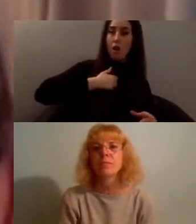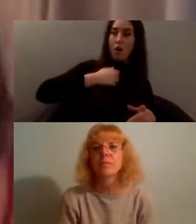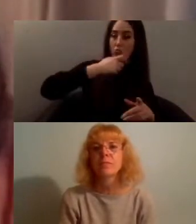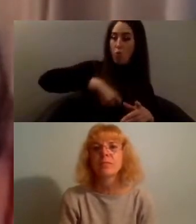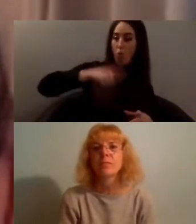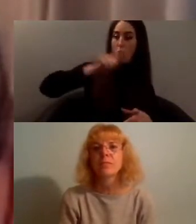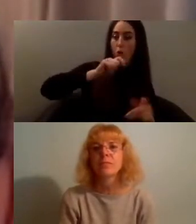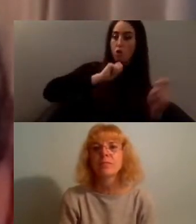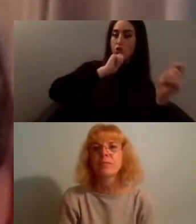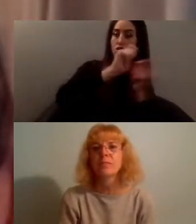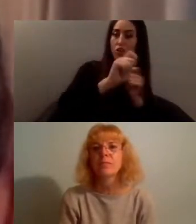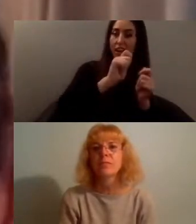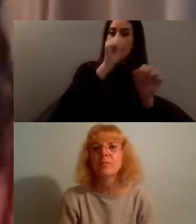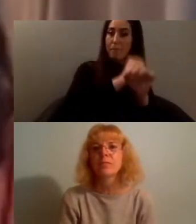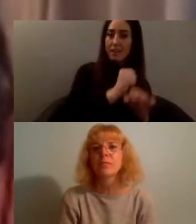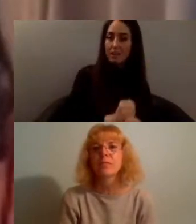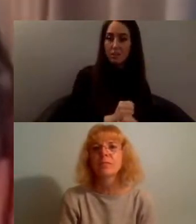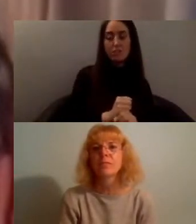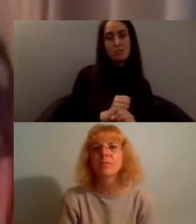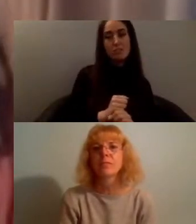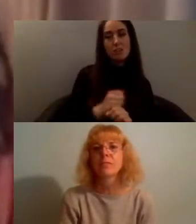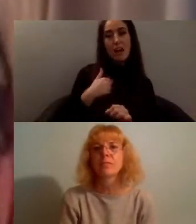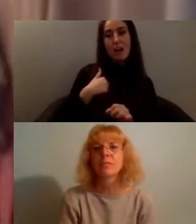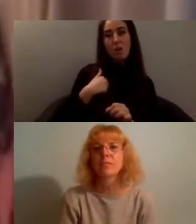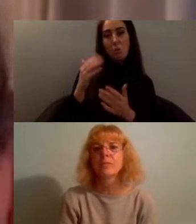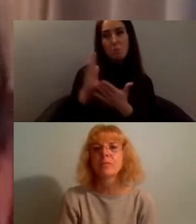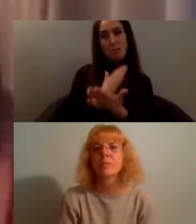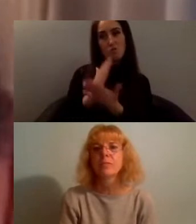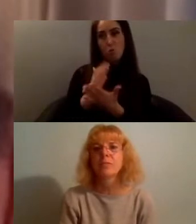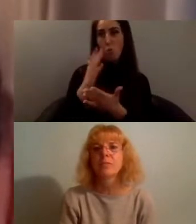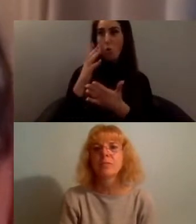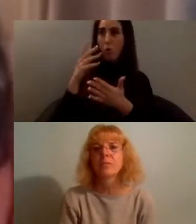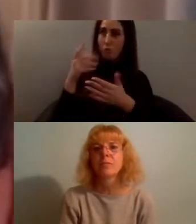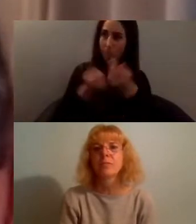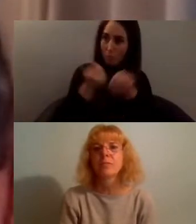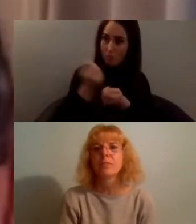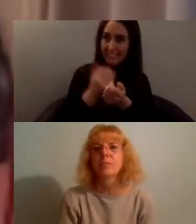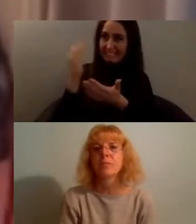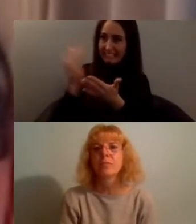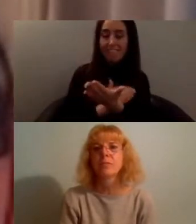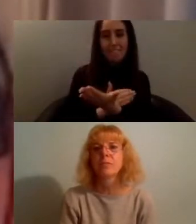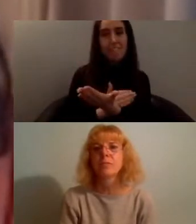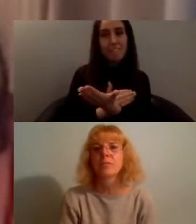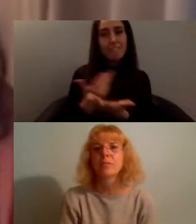need to operate as safely as possible in digital space and how can we create real change